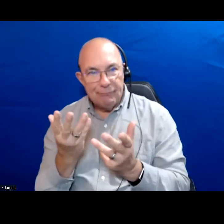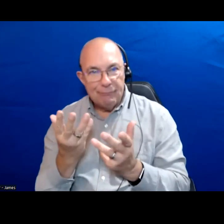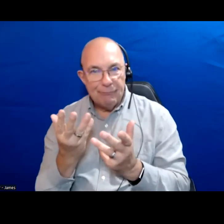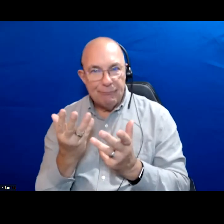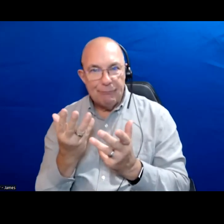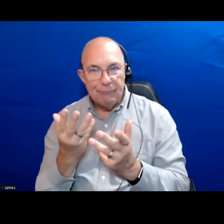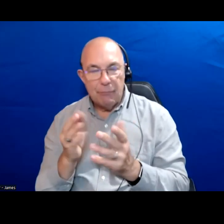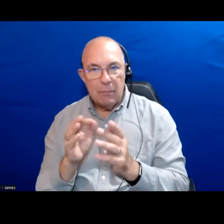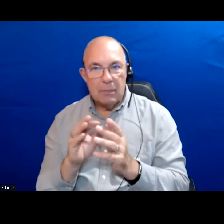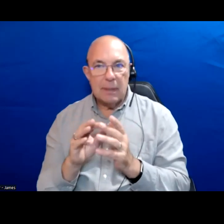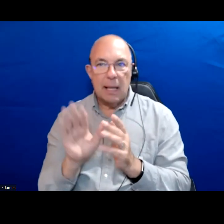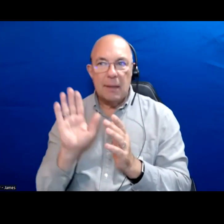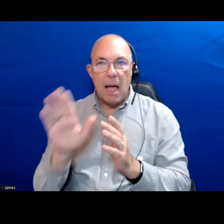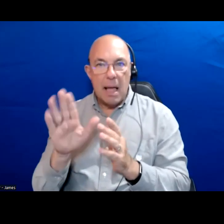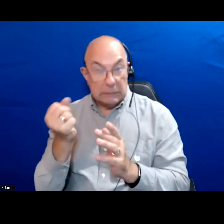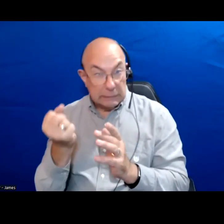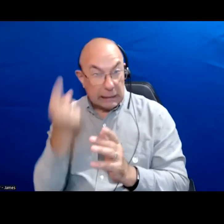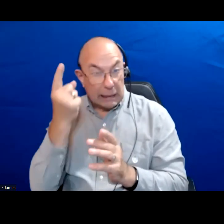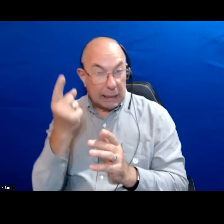candidates are in understanding problems.